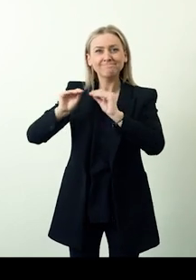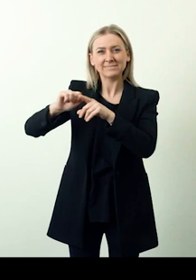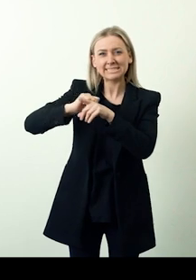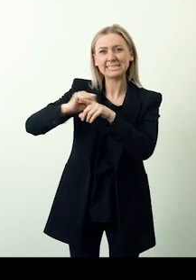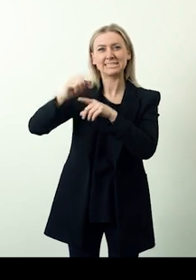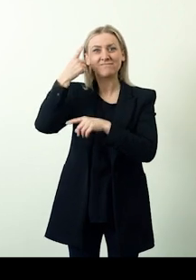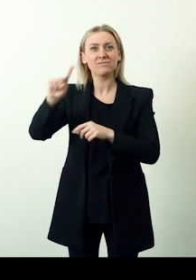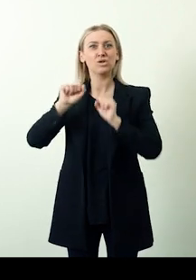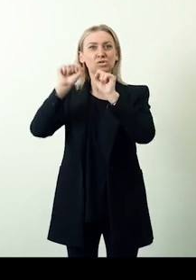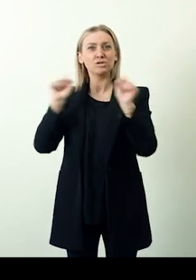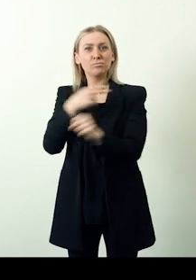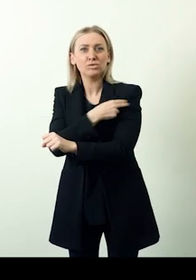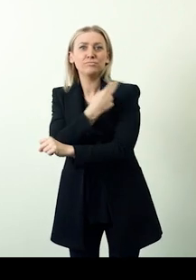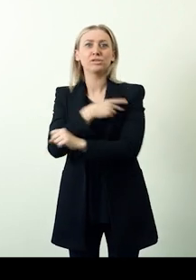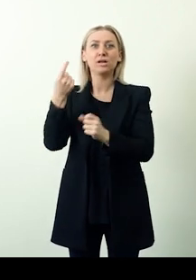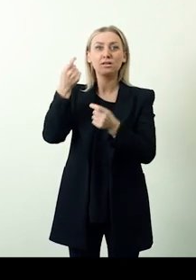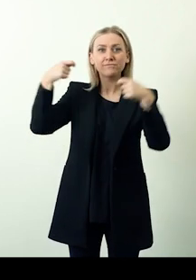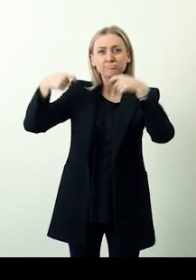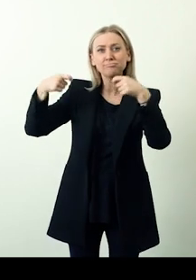with a training program for rehabilitation and financial support.